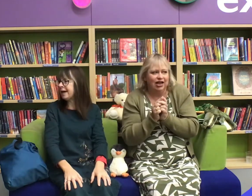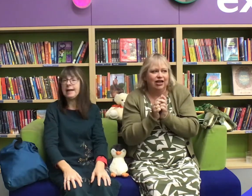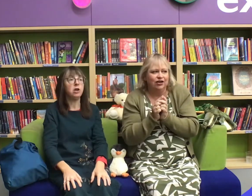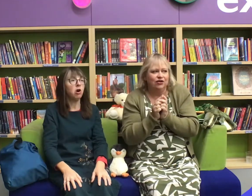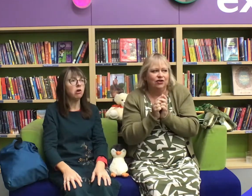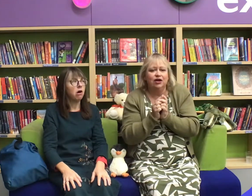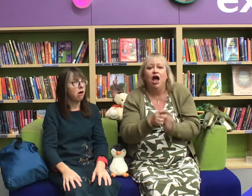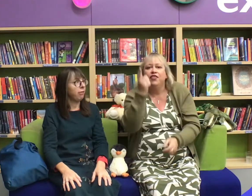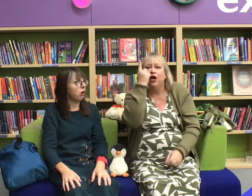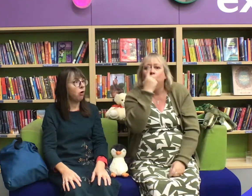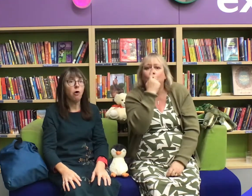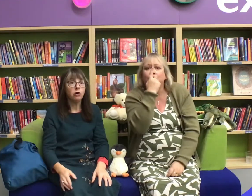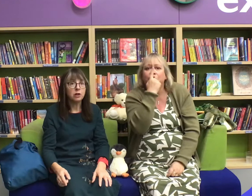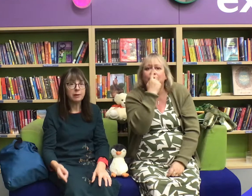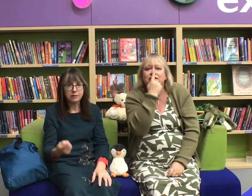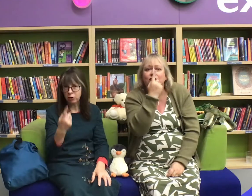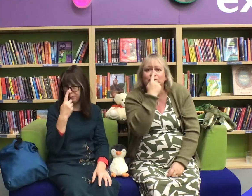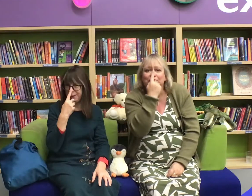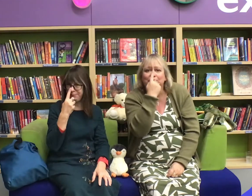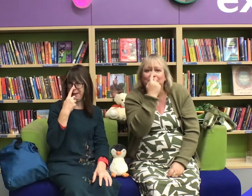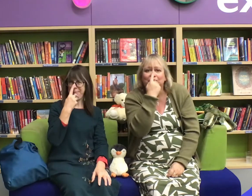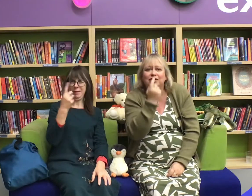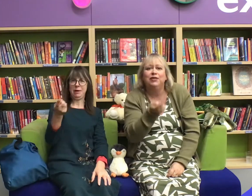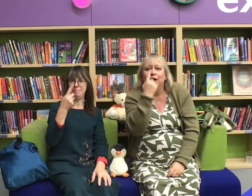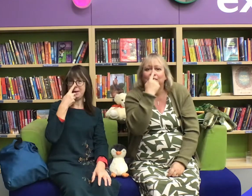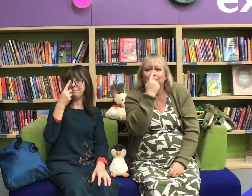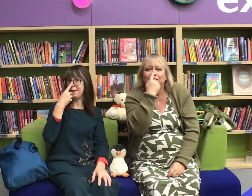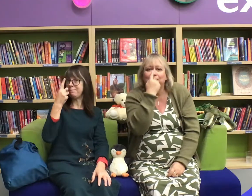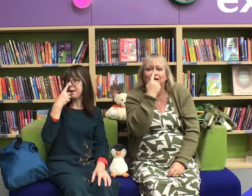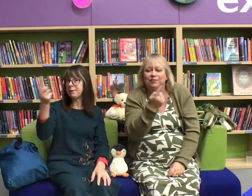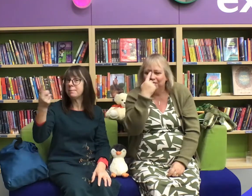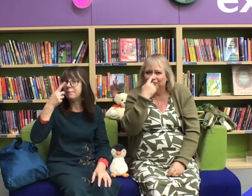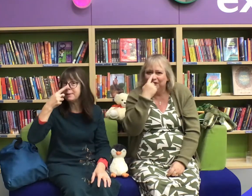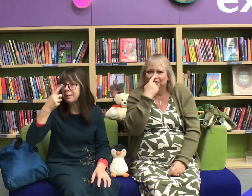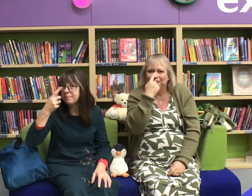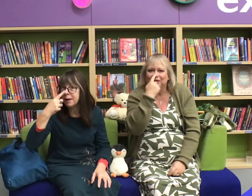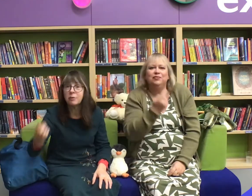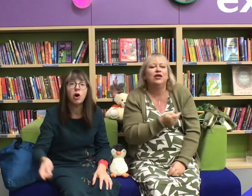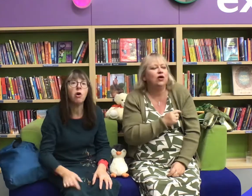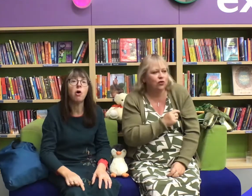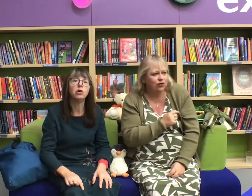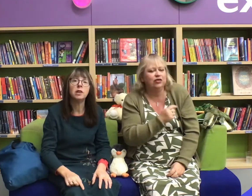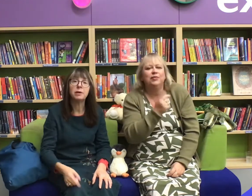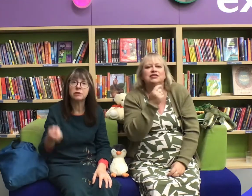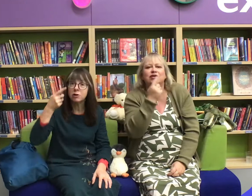The horn on the bus goes bleep beep beep, bleep beep beep, bleep beep beep, the horn on the bus goes bleep beep beep all day long!